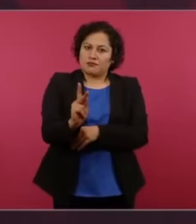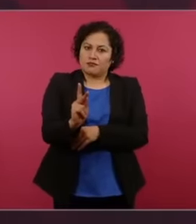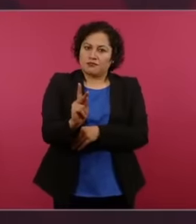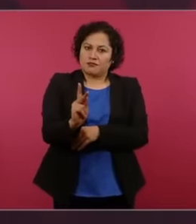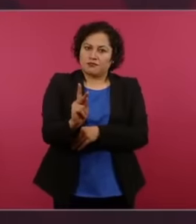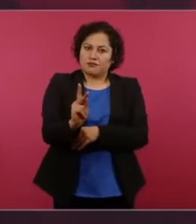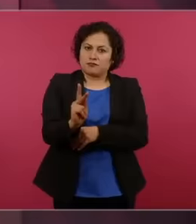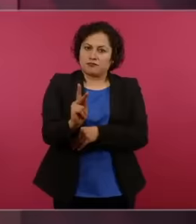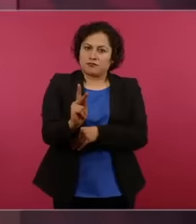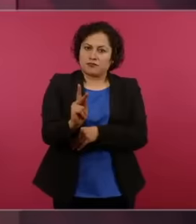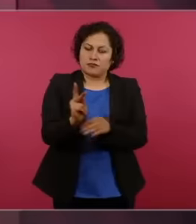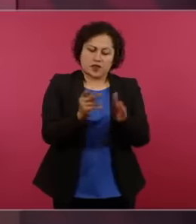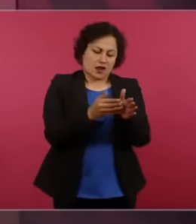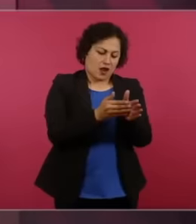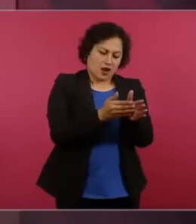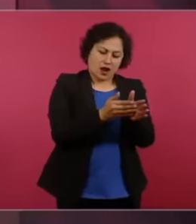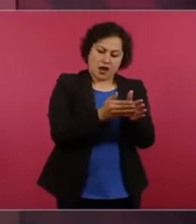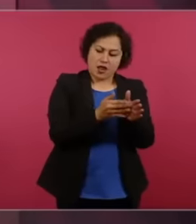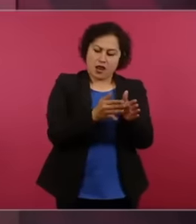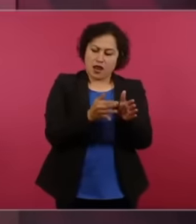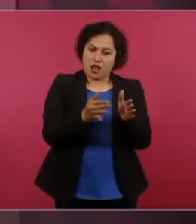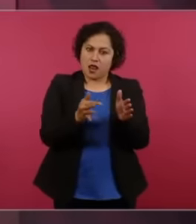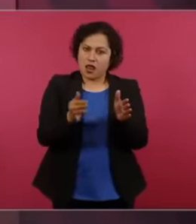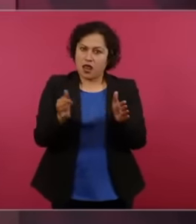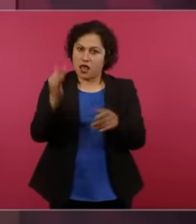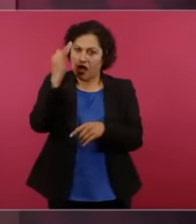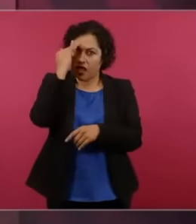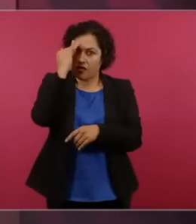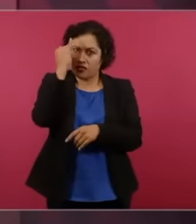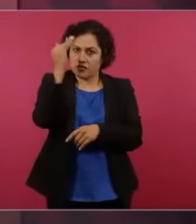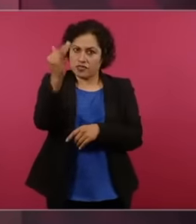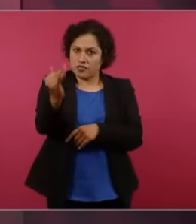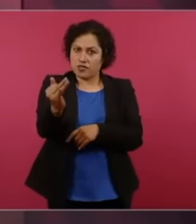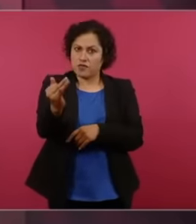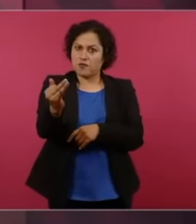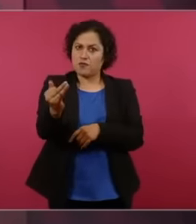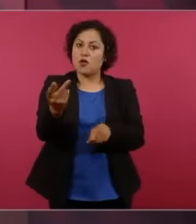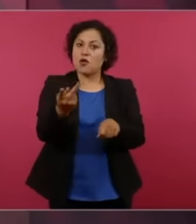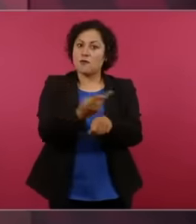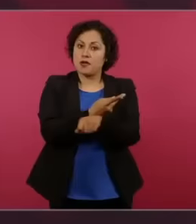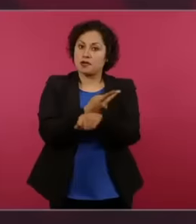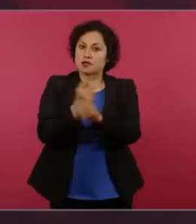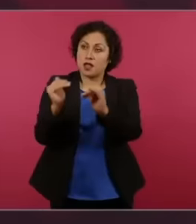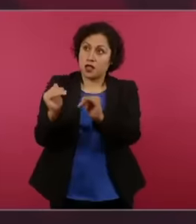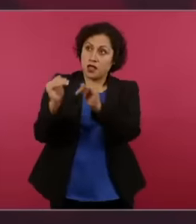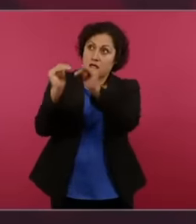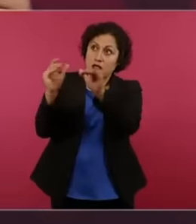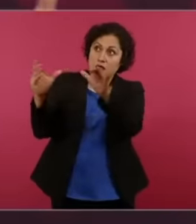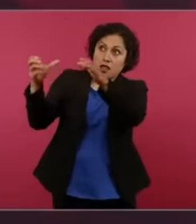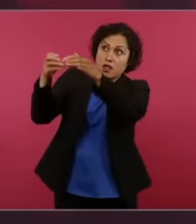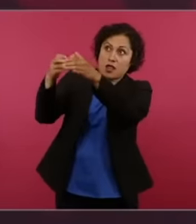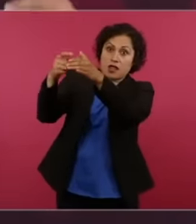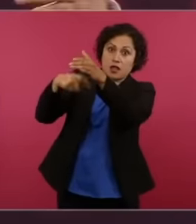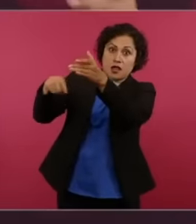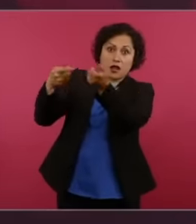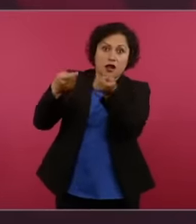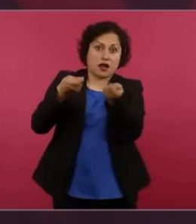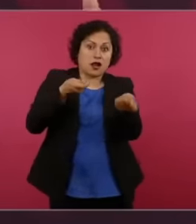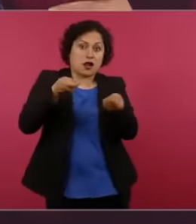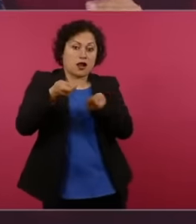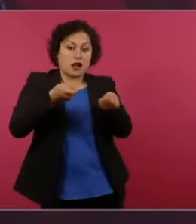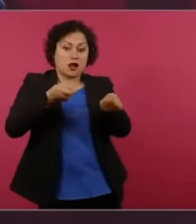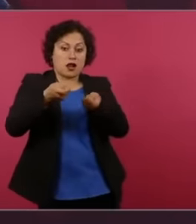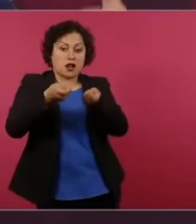due to influences Of course, in the heights, Pemex had already